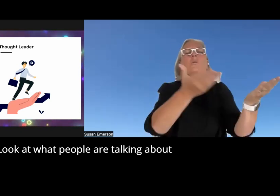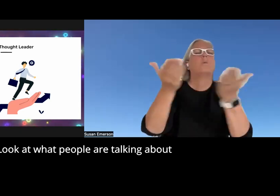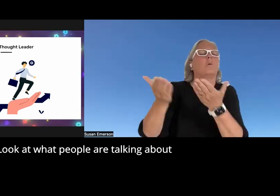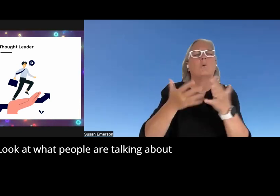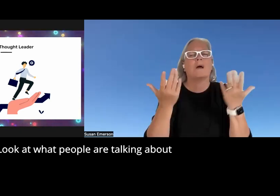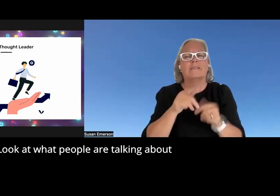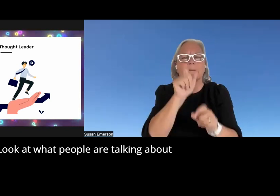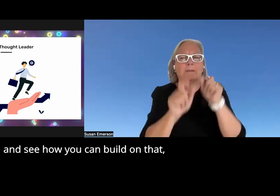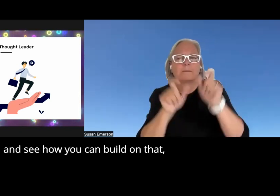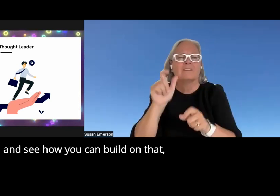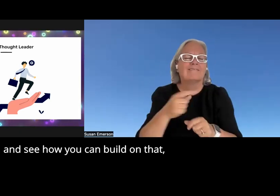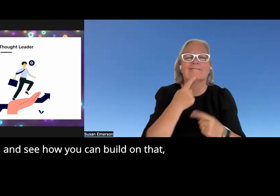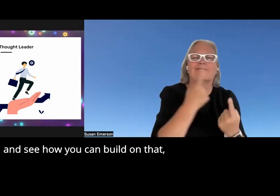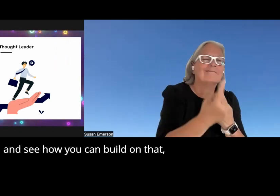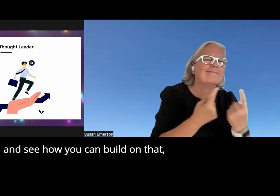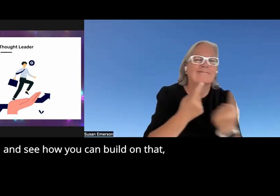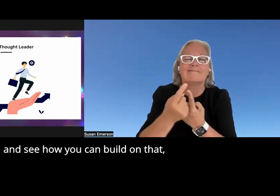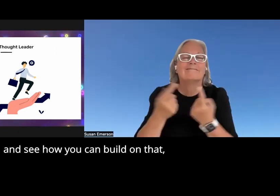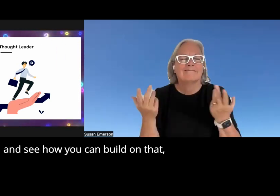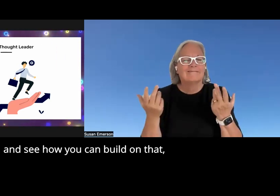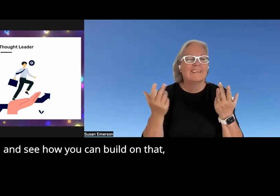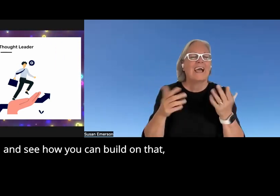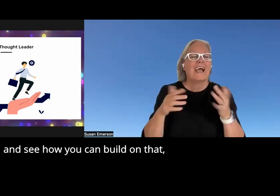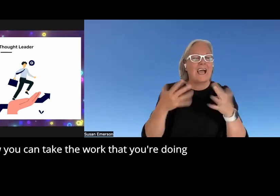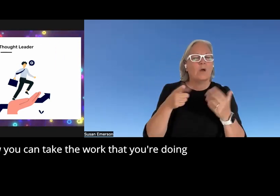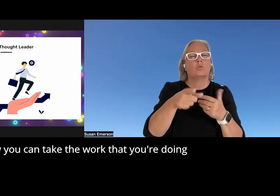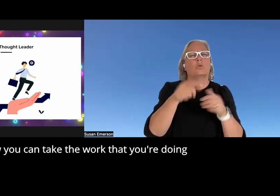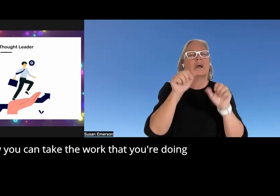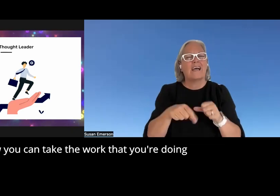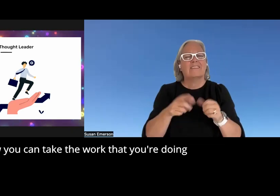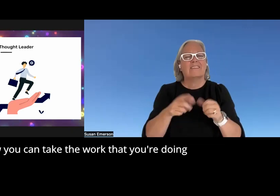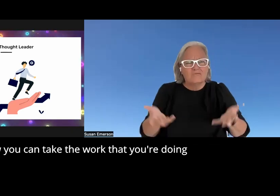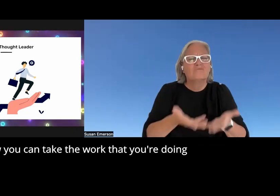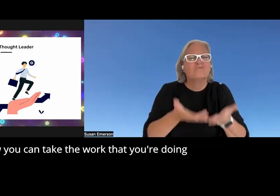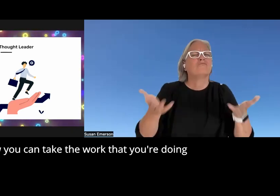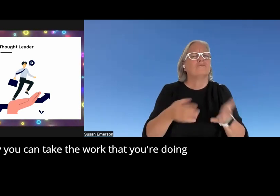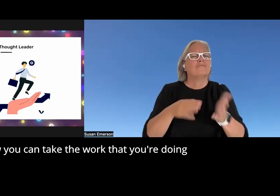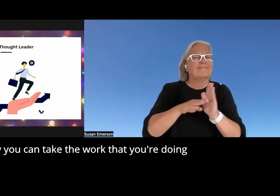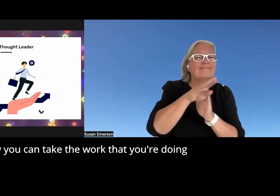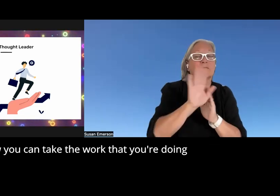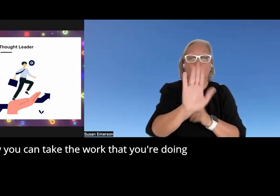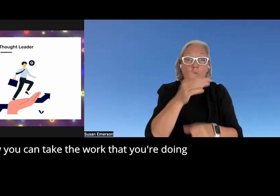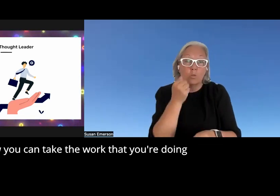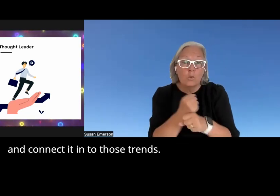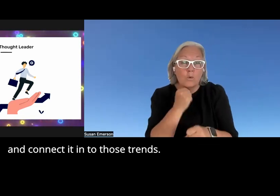talking about and see how you can build on that how you can take the work that you're doing and